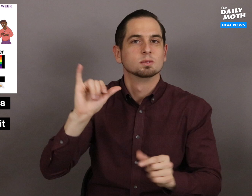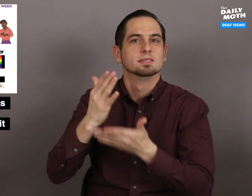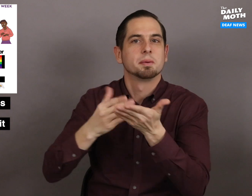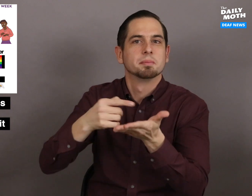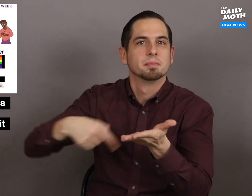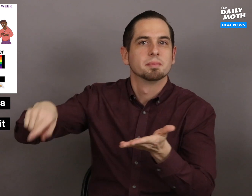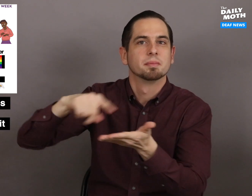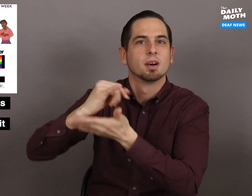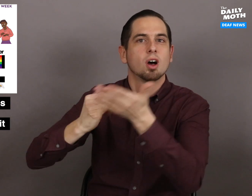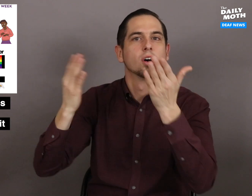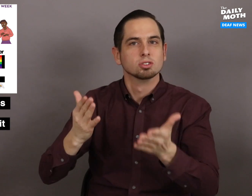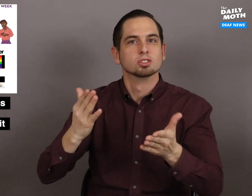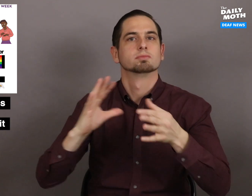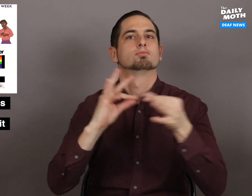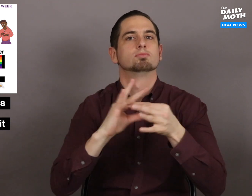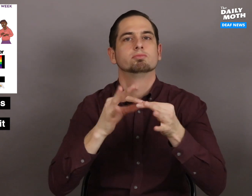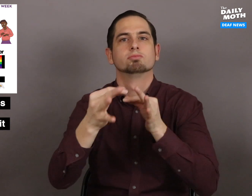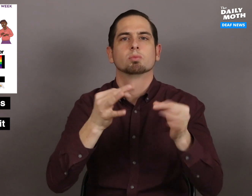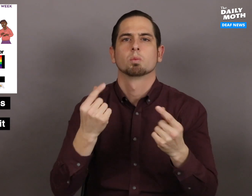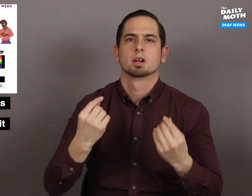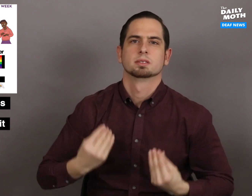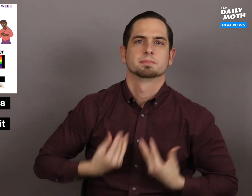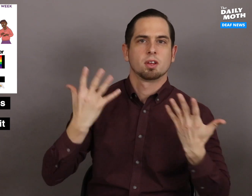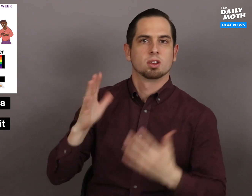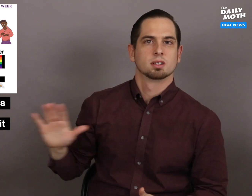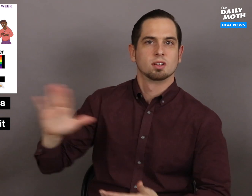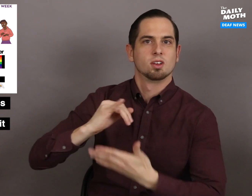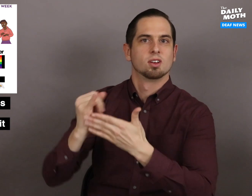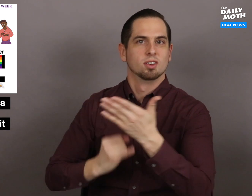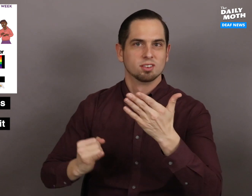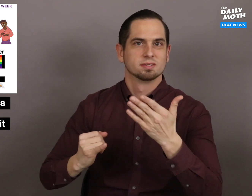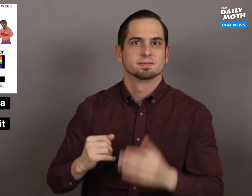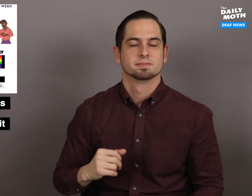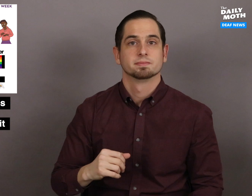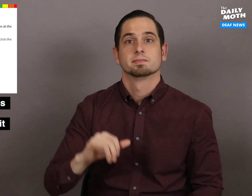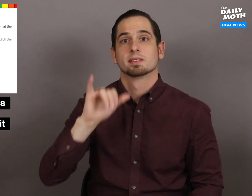including some of the artists who shared what inspired their art.